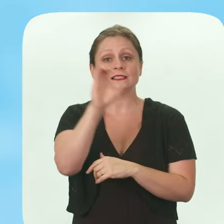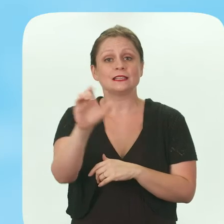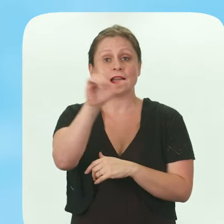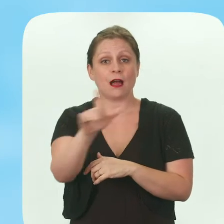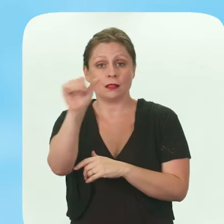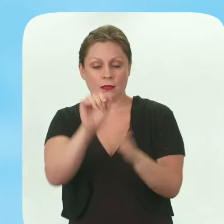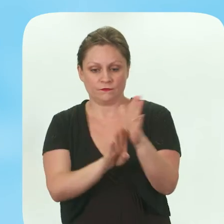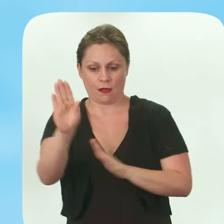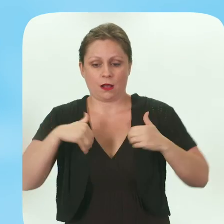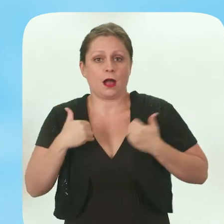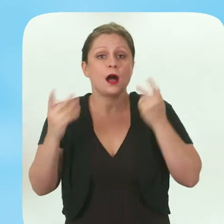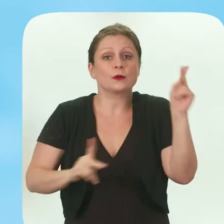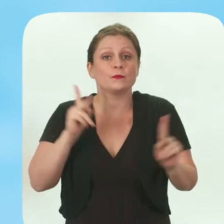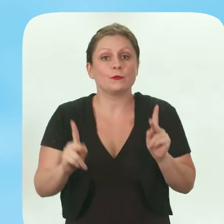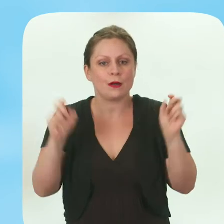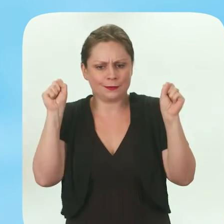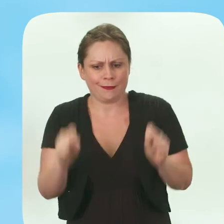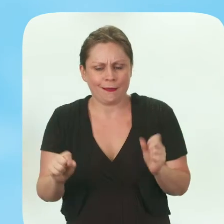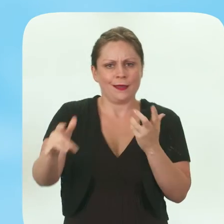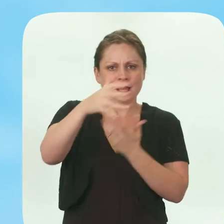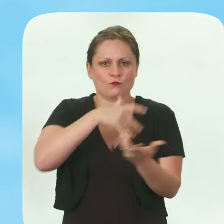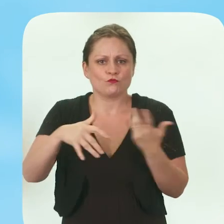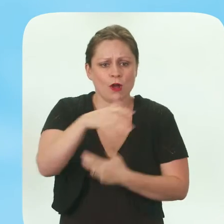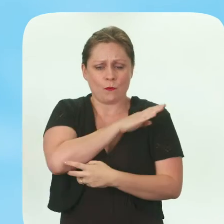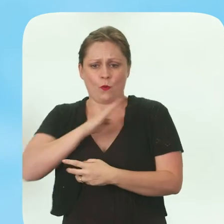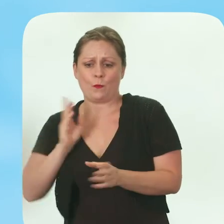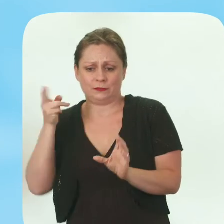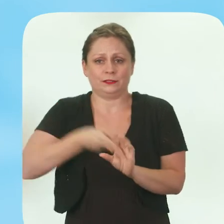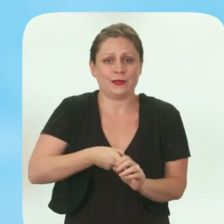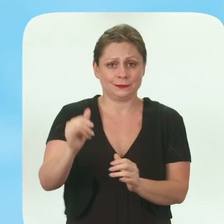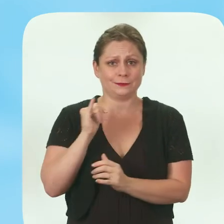If the CLA produces young people that are able to interact on a board and really participate the way